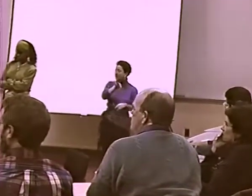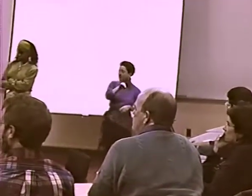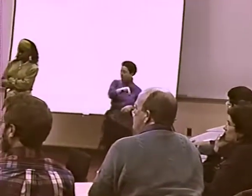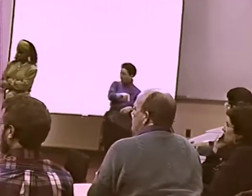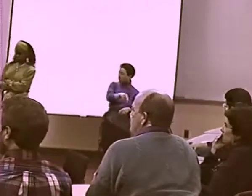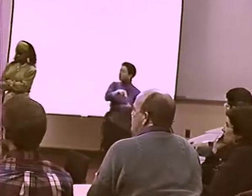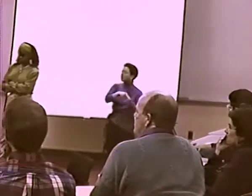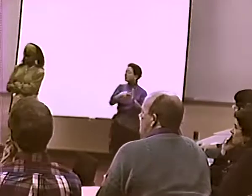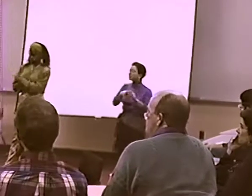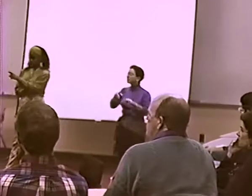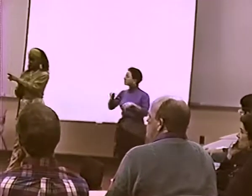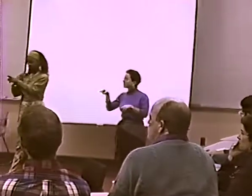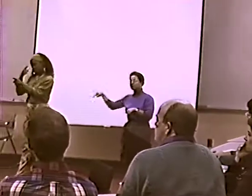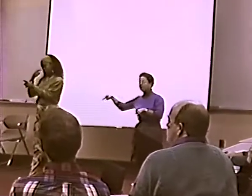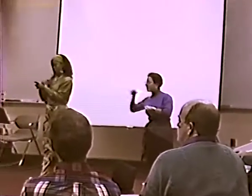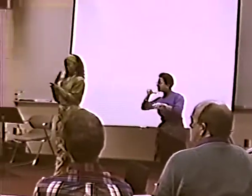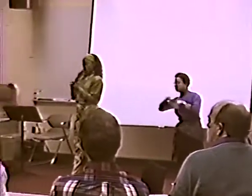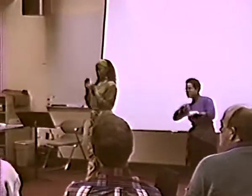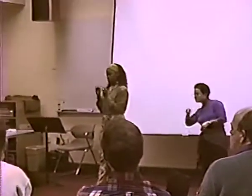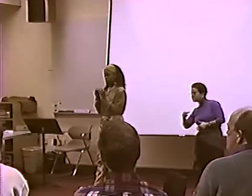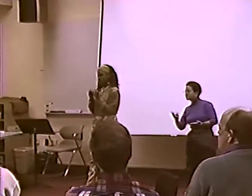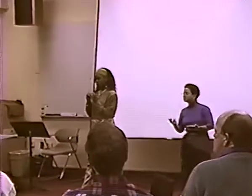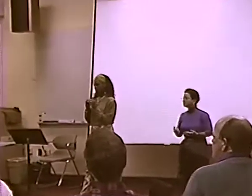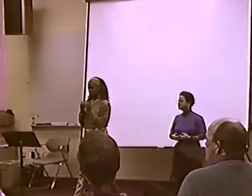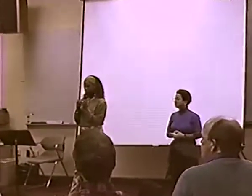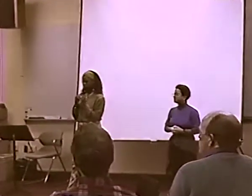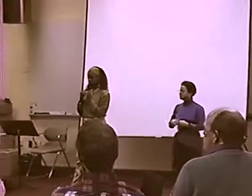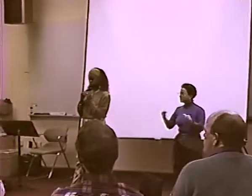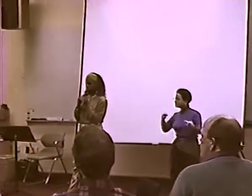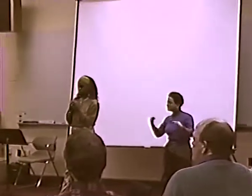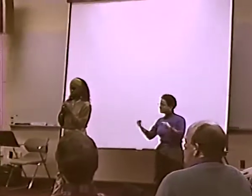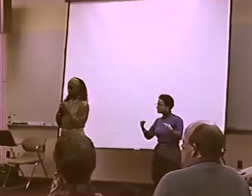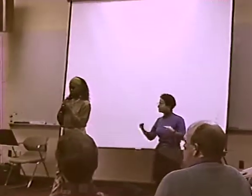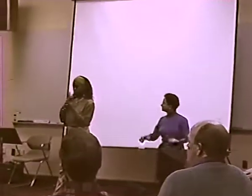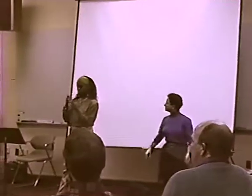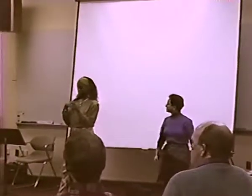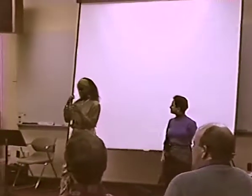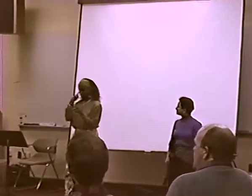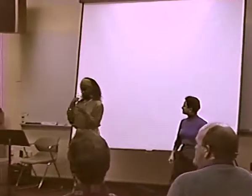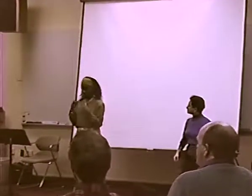OR WOULD YOU LIKE TO PICK? AND SUPPOSE YOU HAD TO PICK ONE, TO BELONG TO EITHER THE DEAF CULTURE OR THE BLACK CULTURE.